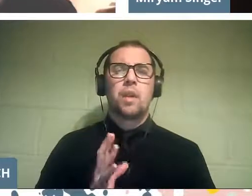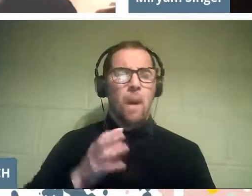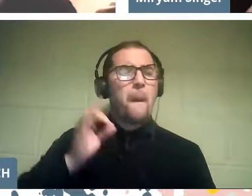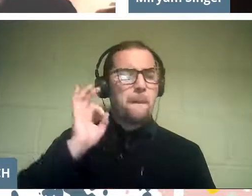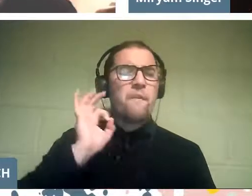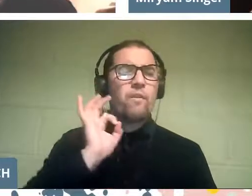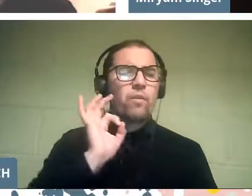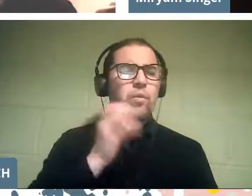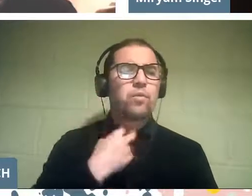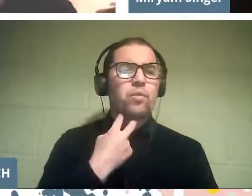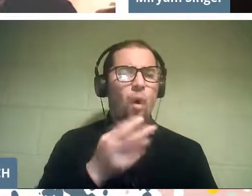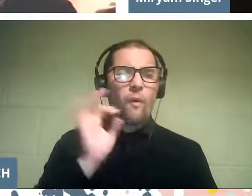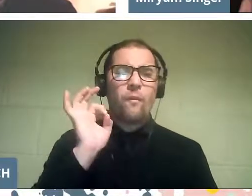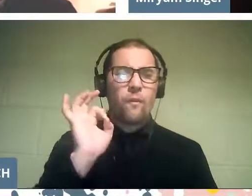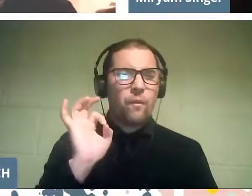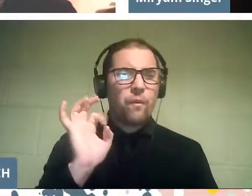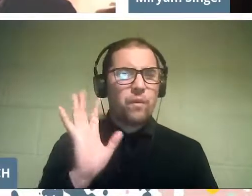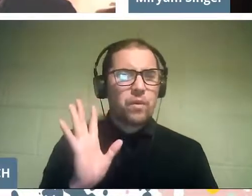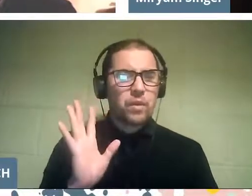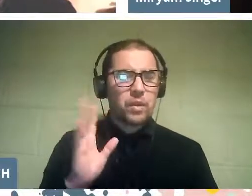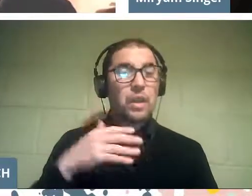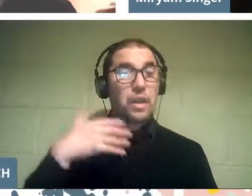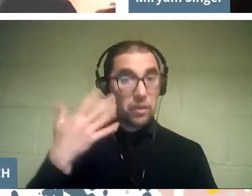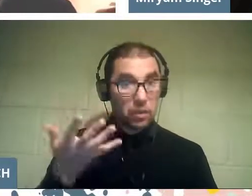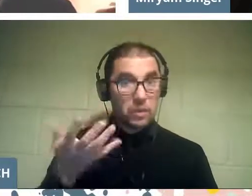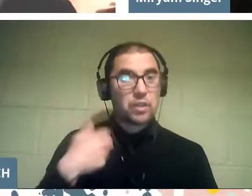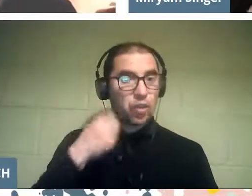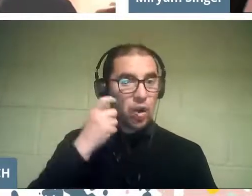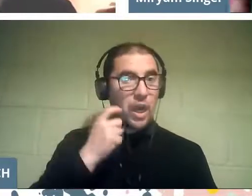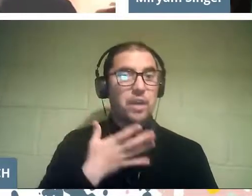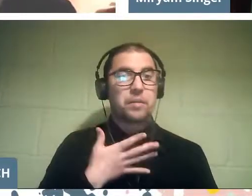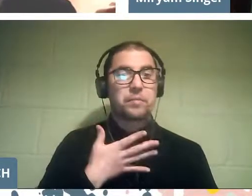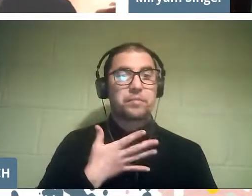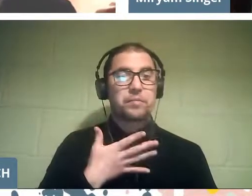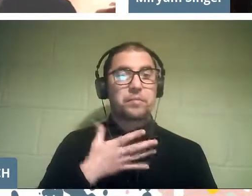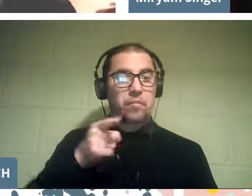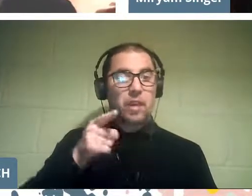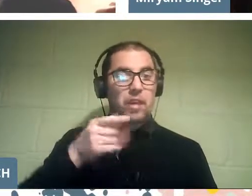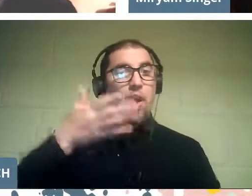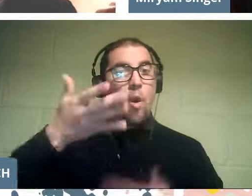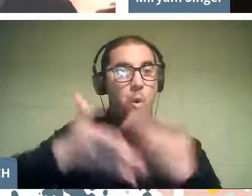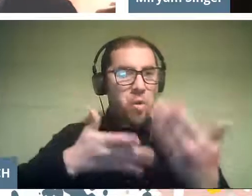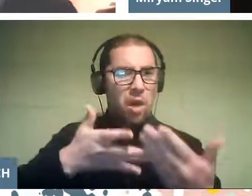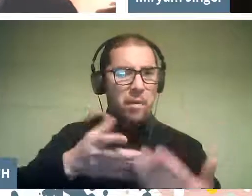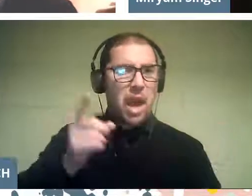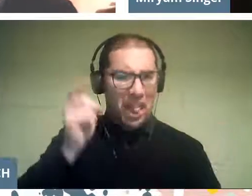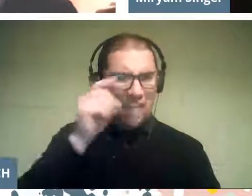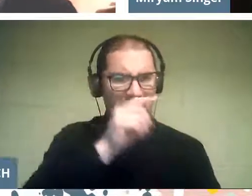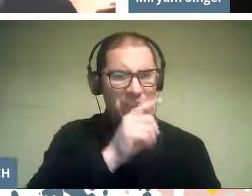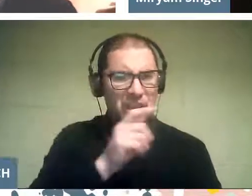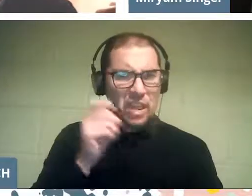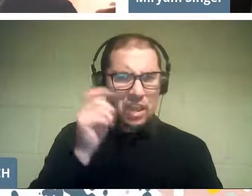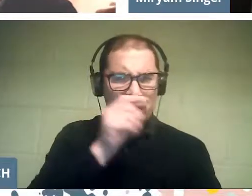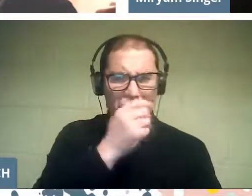and that opera is not easy to interpret, because it is not necessarily...